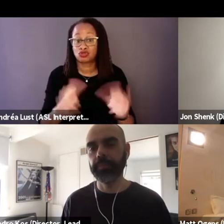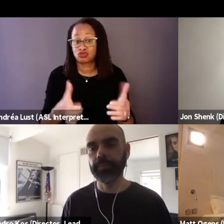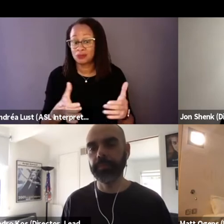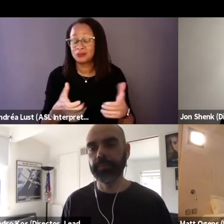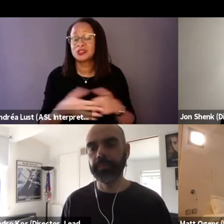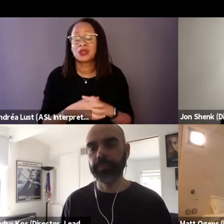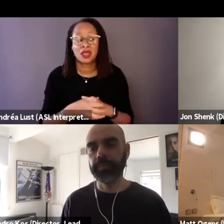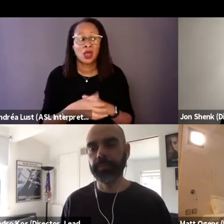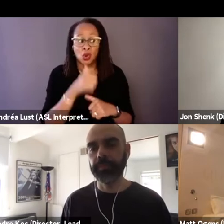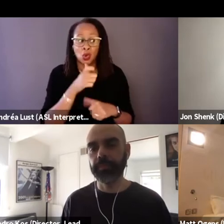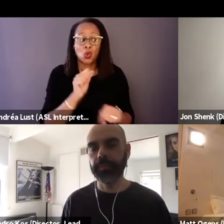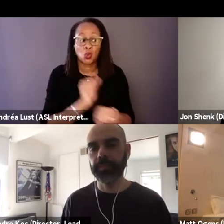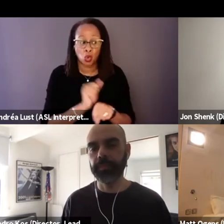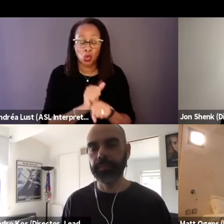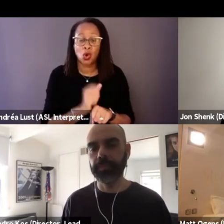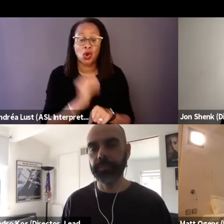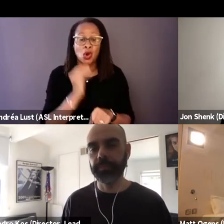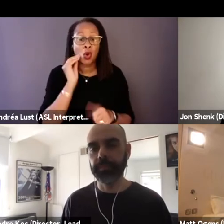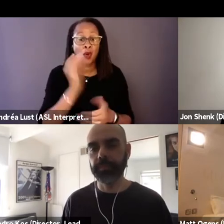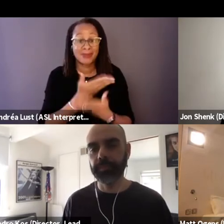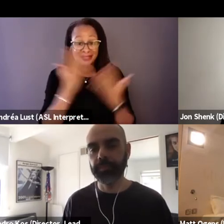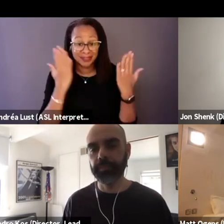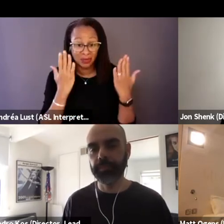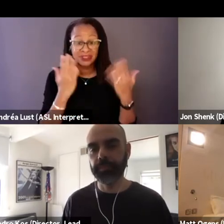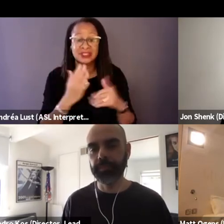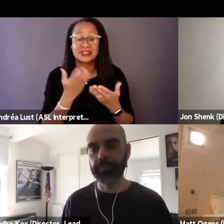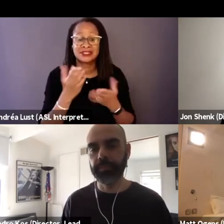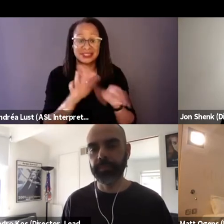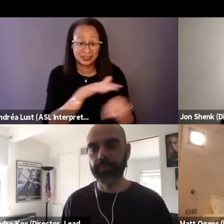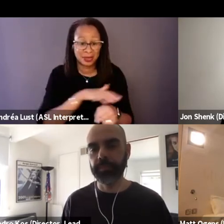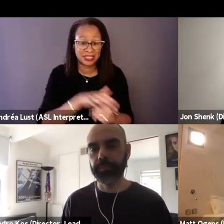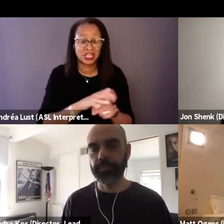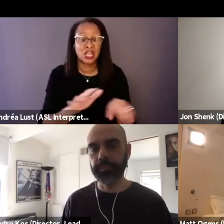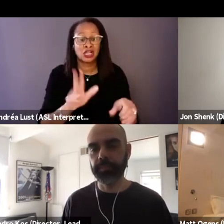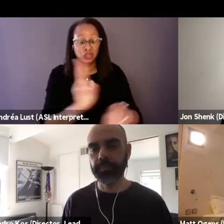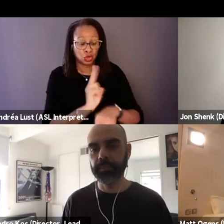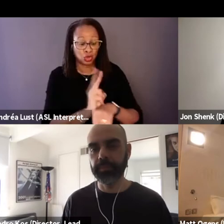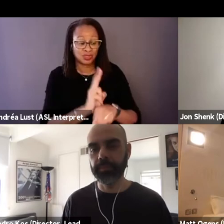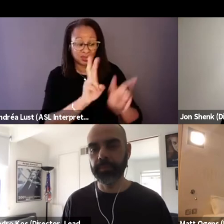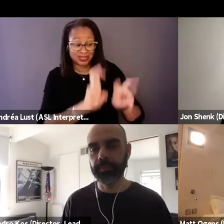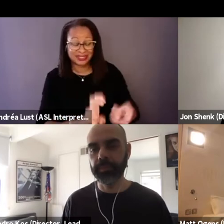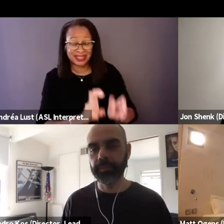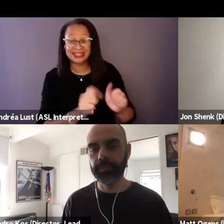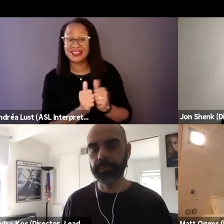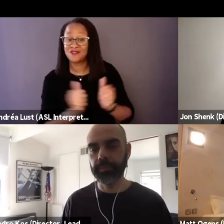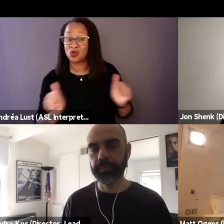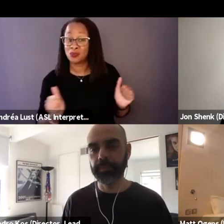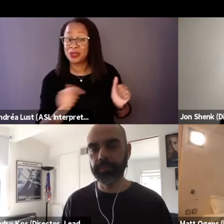in the homeless services space use to assess the vulnerability of folks that are out there.